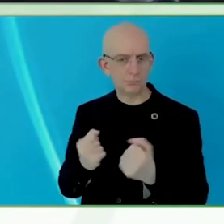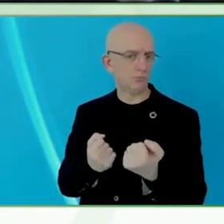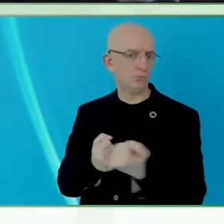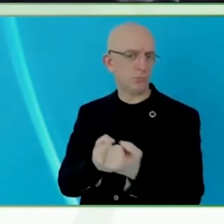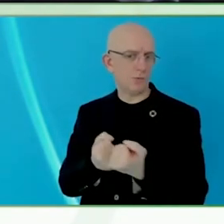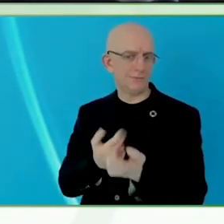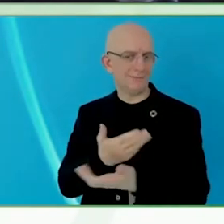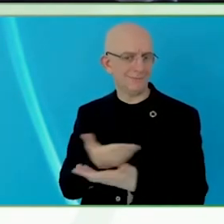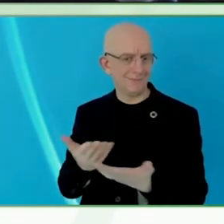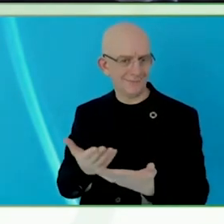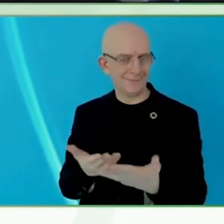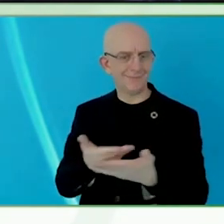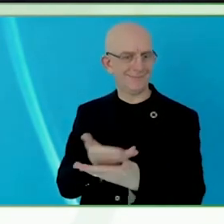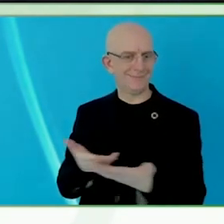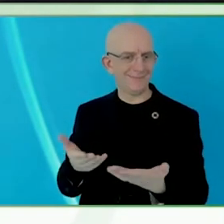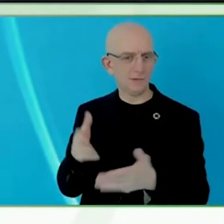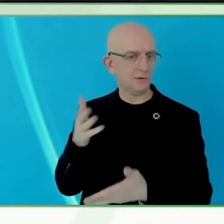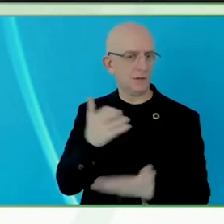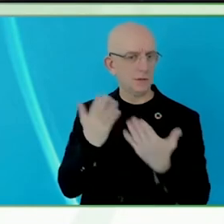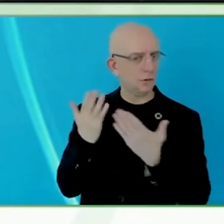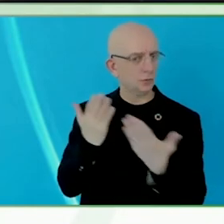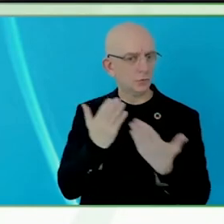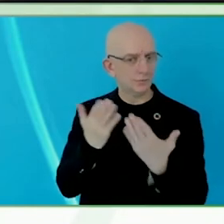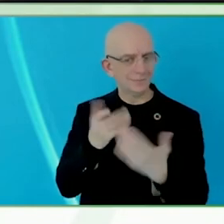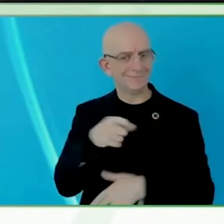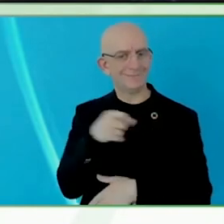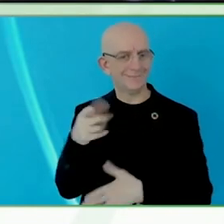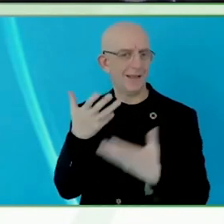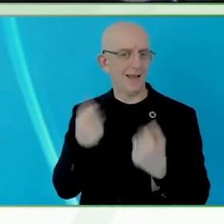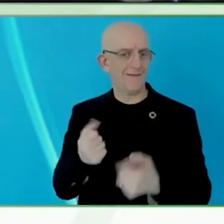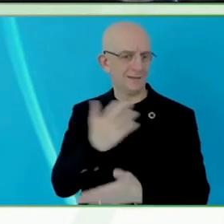with disabilities who would like to be engaged with astronomy, or for